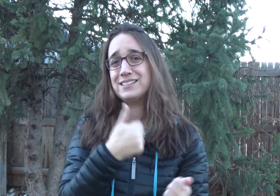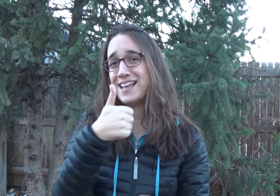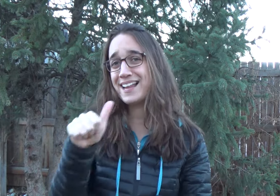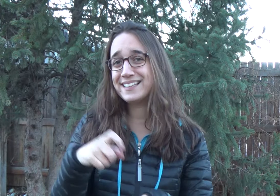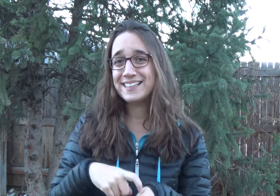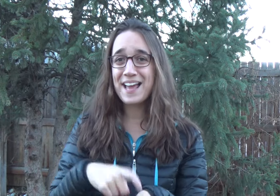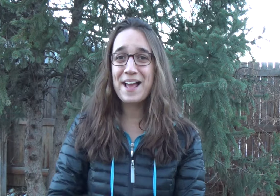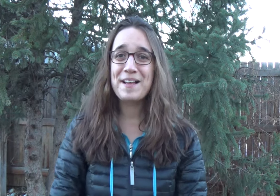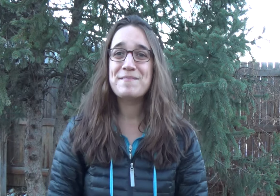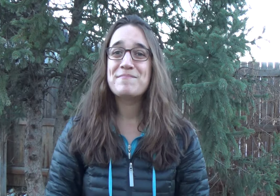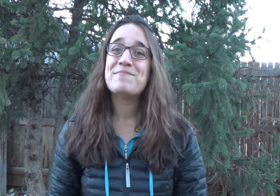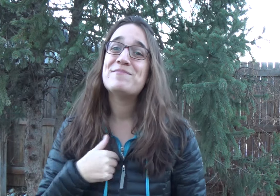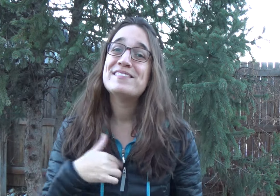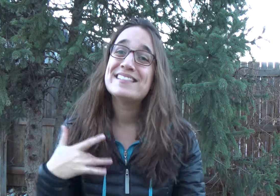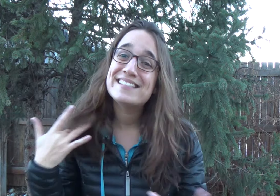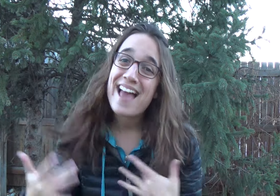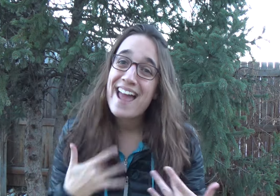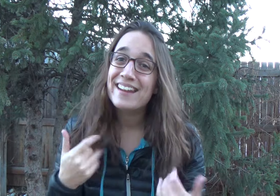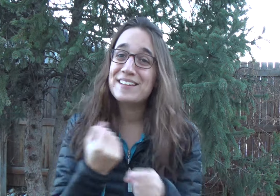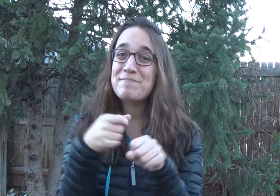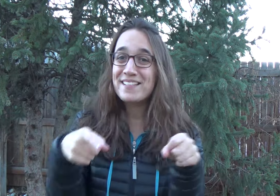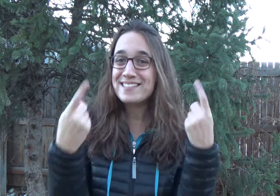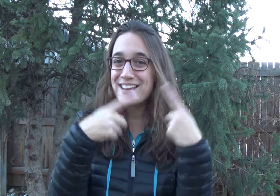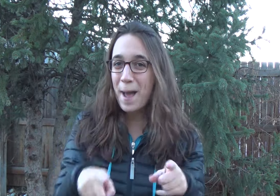We're excited to make this happen again!